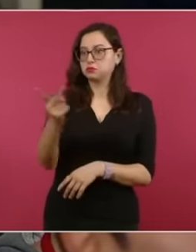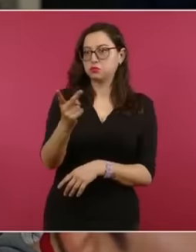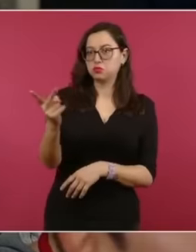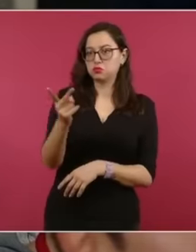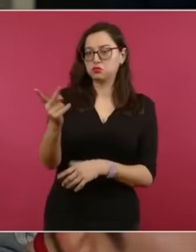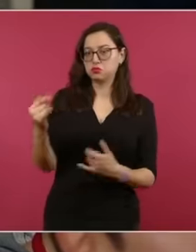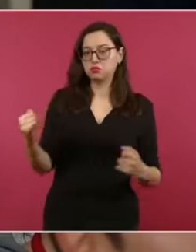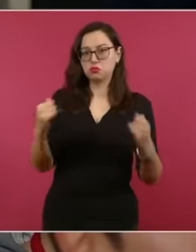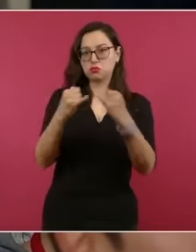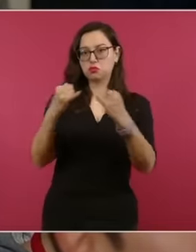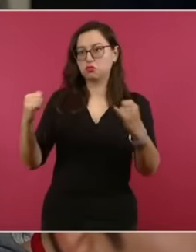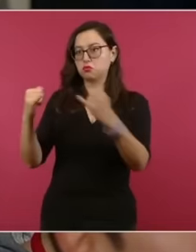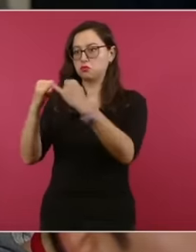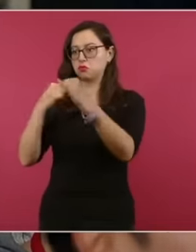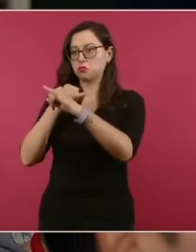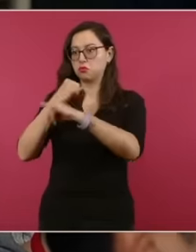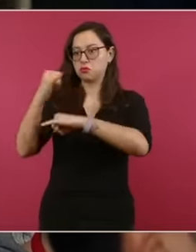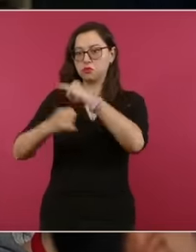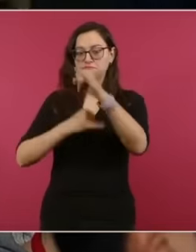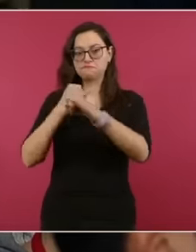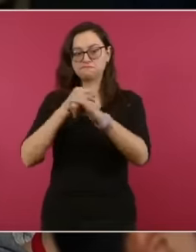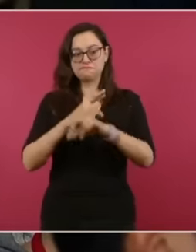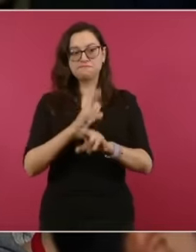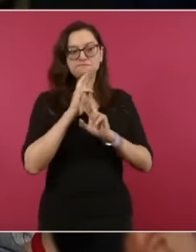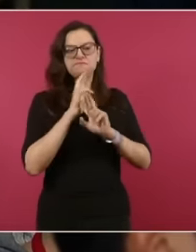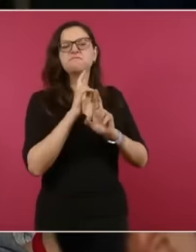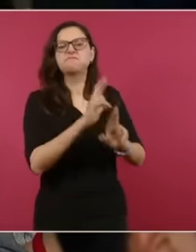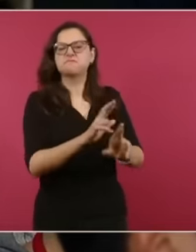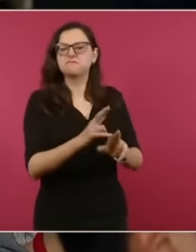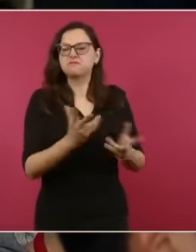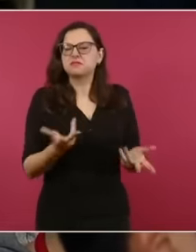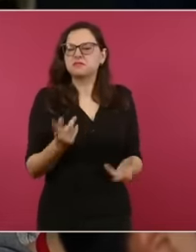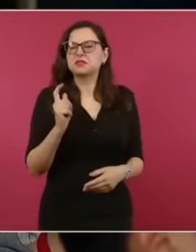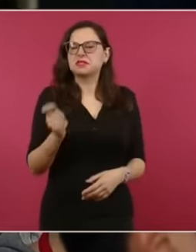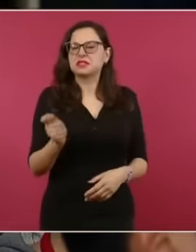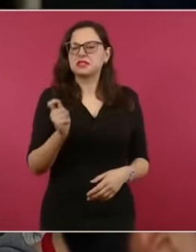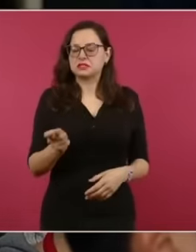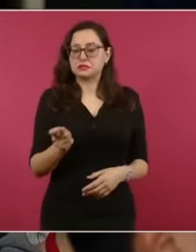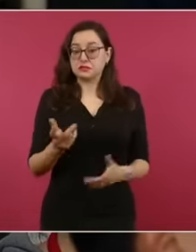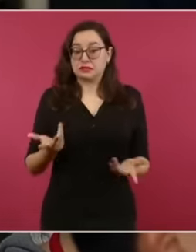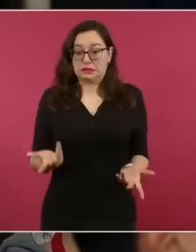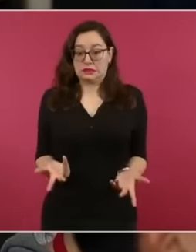these good people of this organization, especially because precedents are being set at a